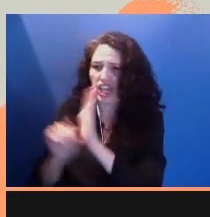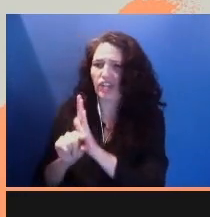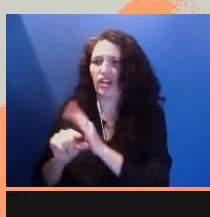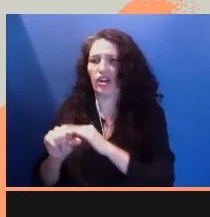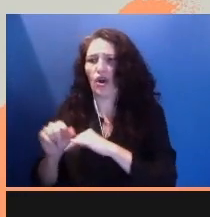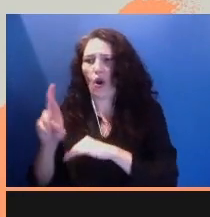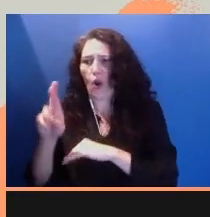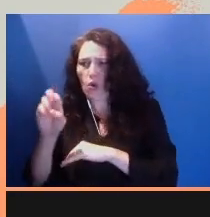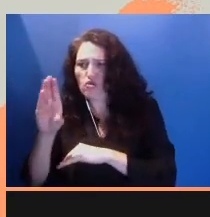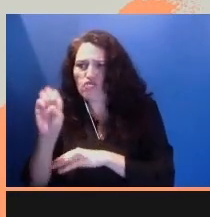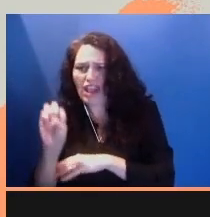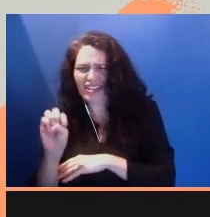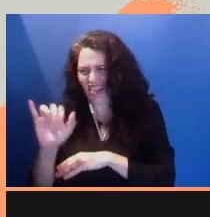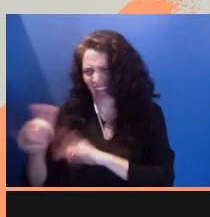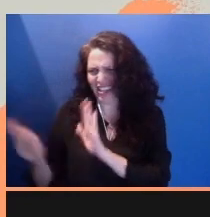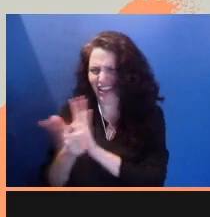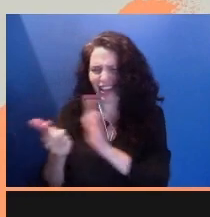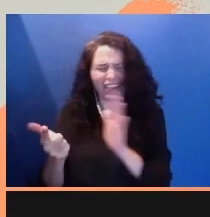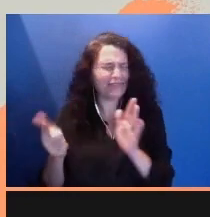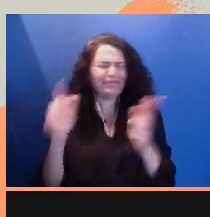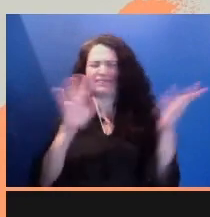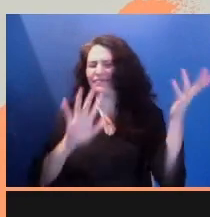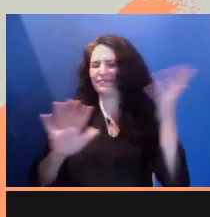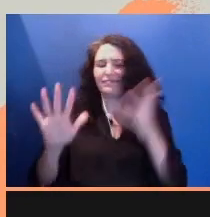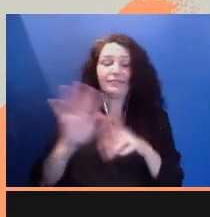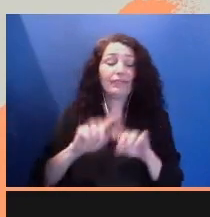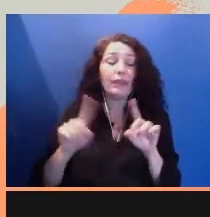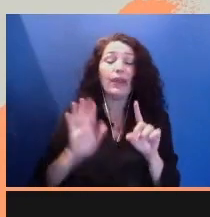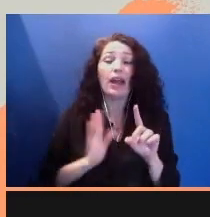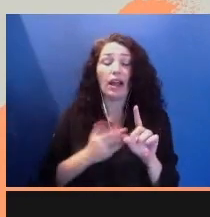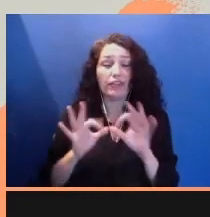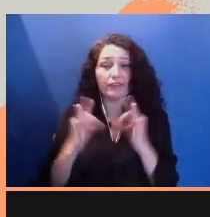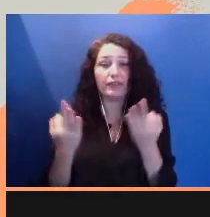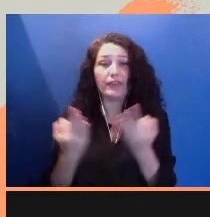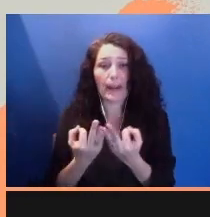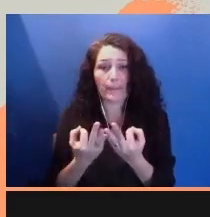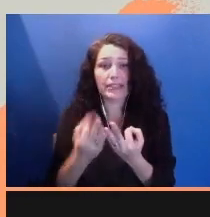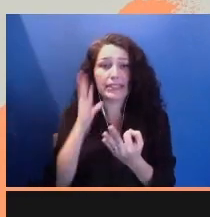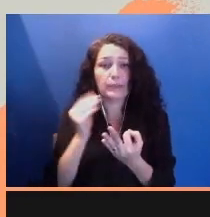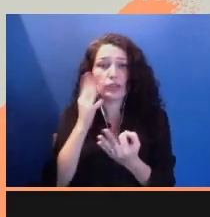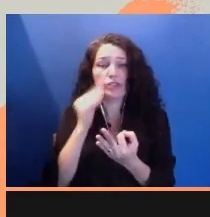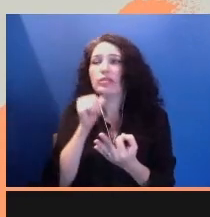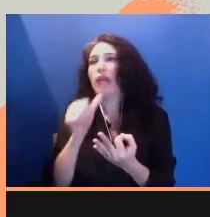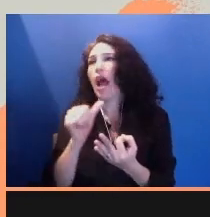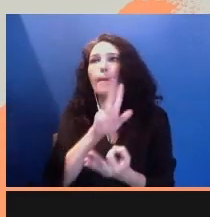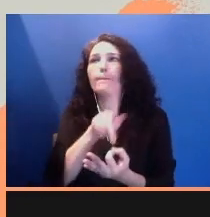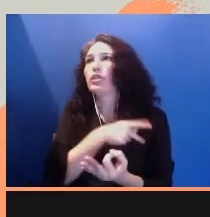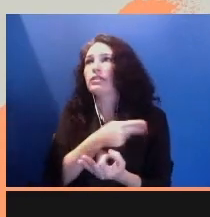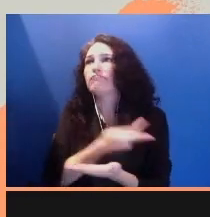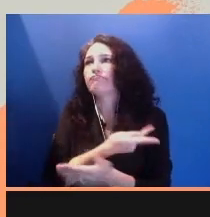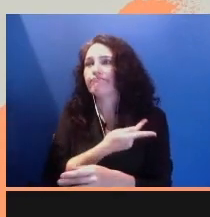My family's experience was not just our personal failure. It was destined in a broken immigration system.